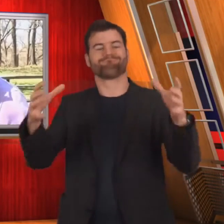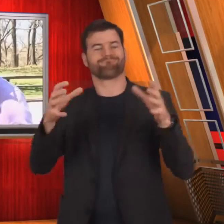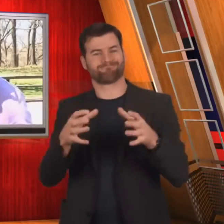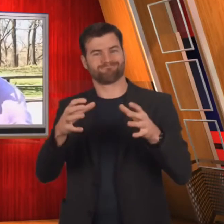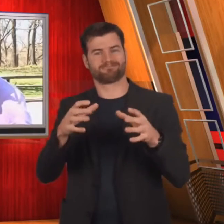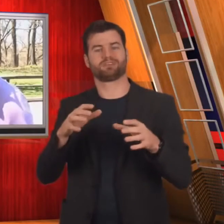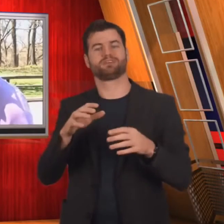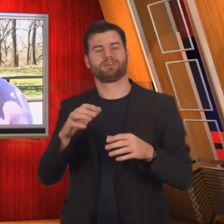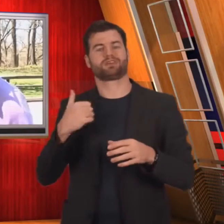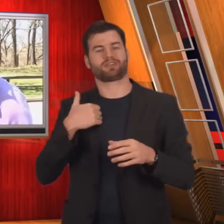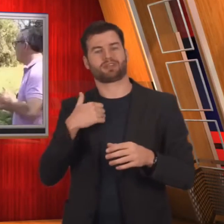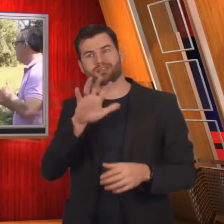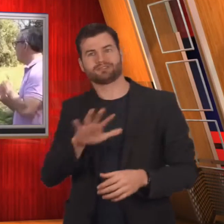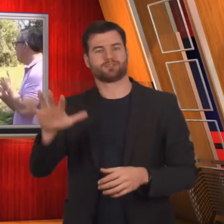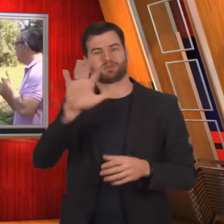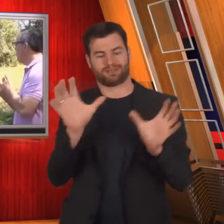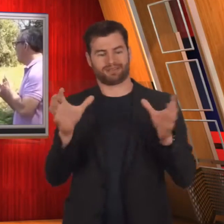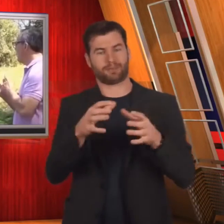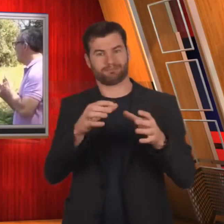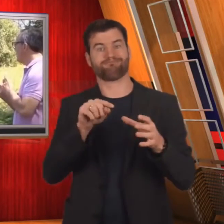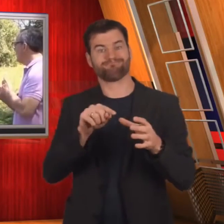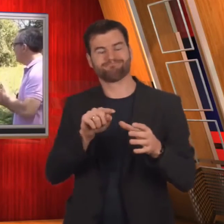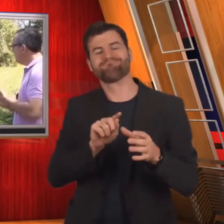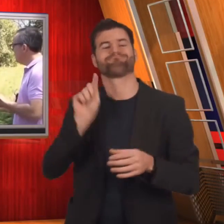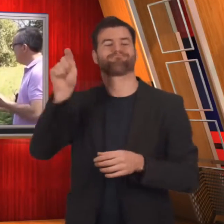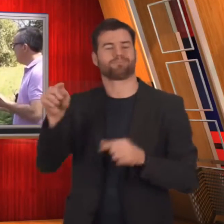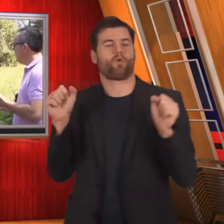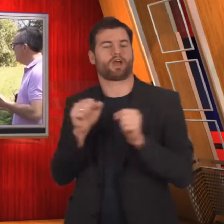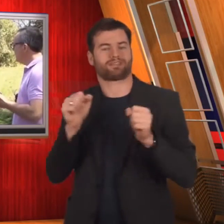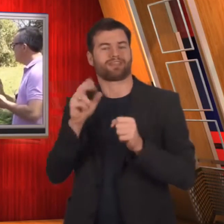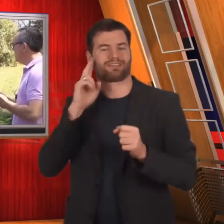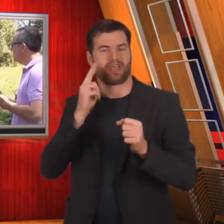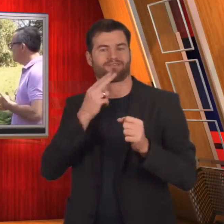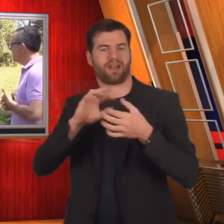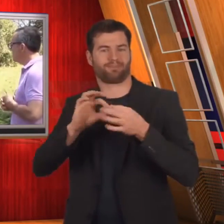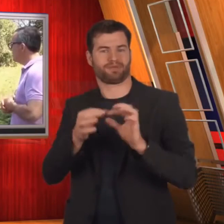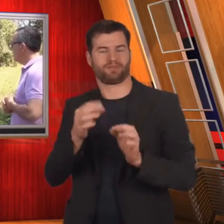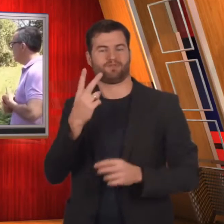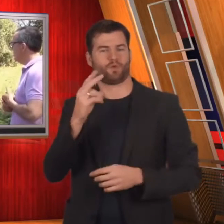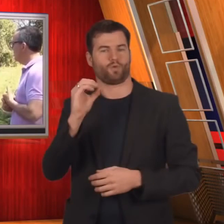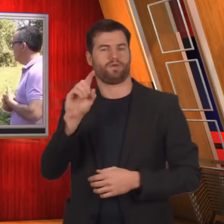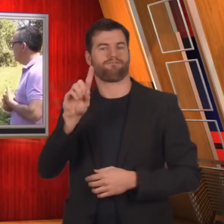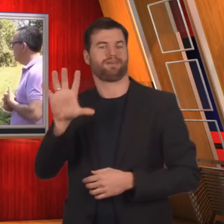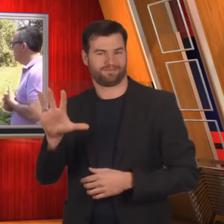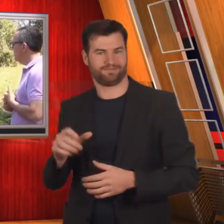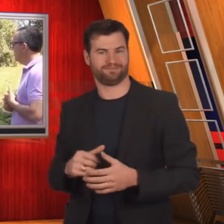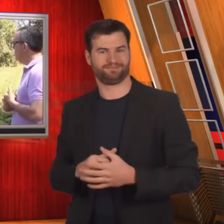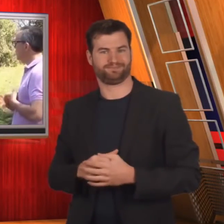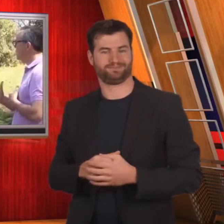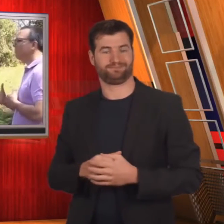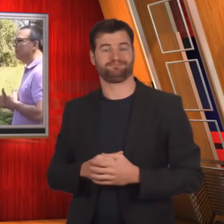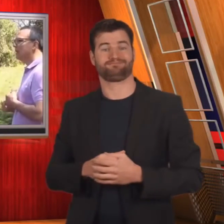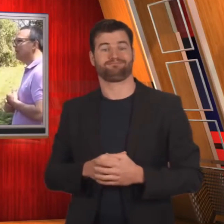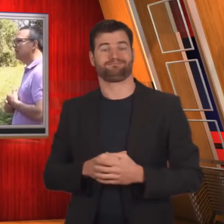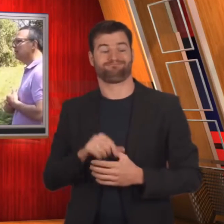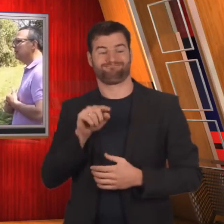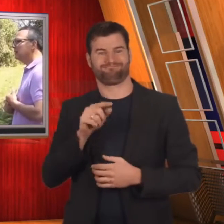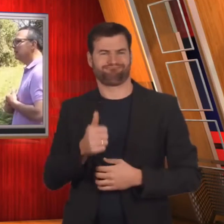for the National Team.